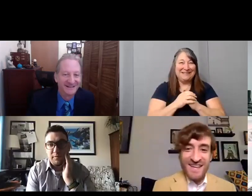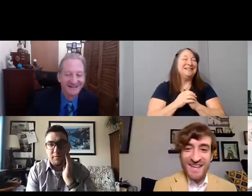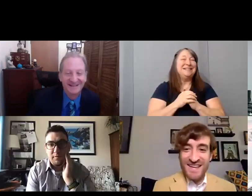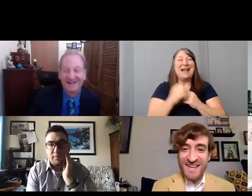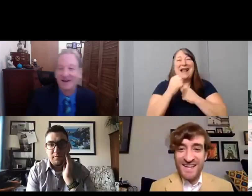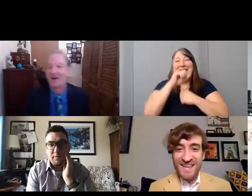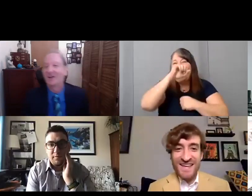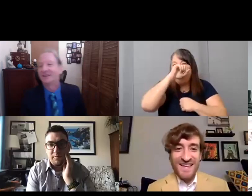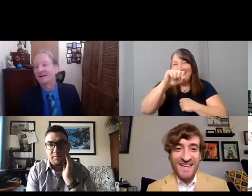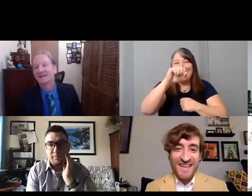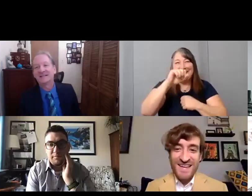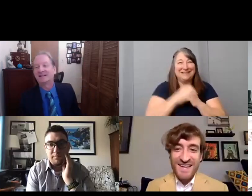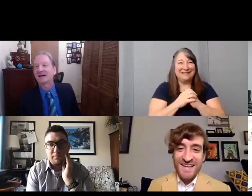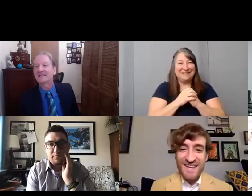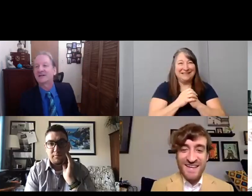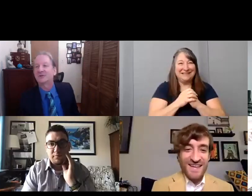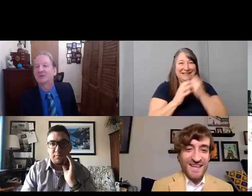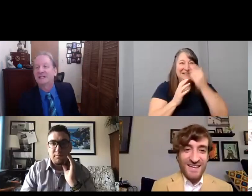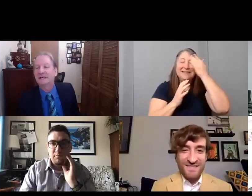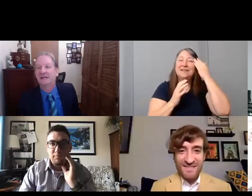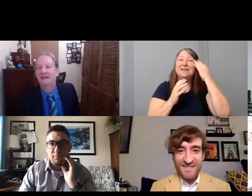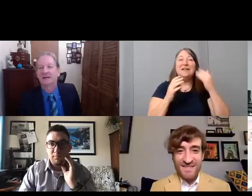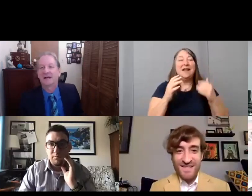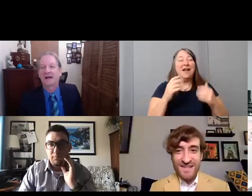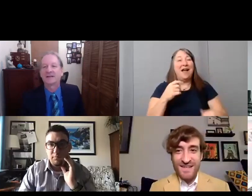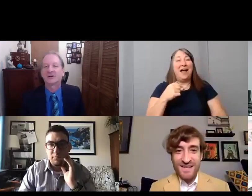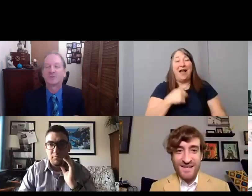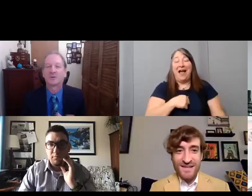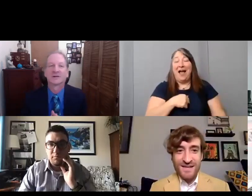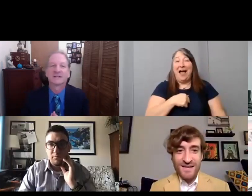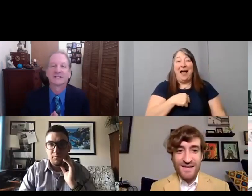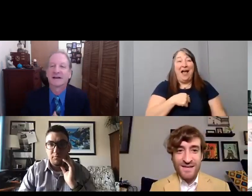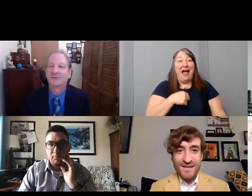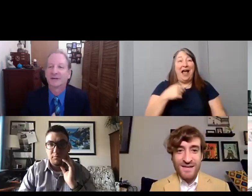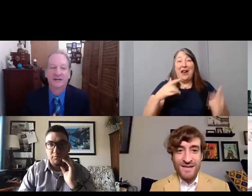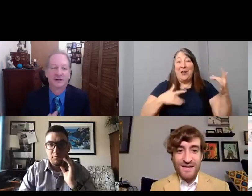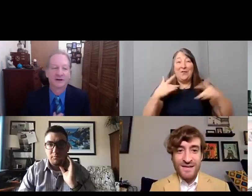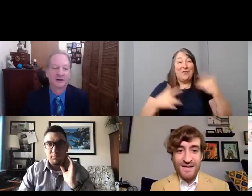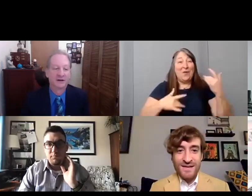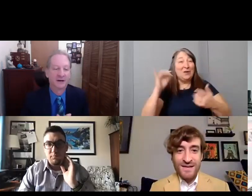Let this, I tell you the… I look forward to this every year.